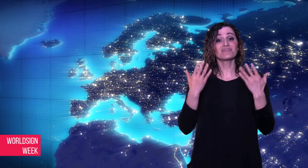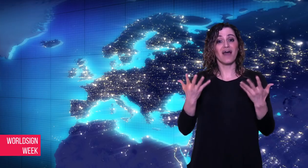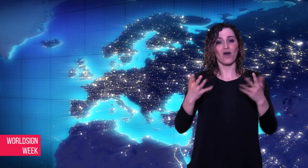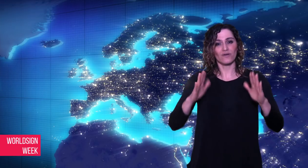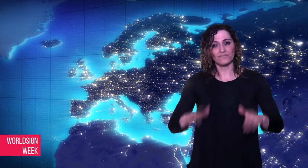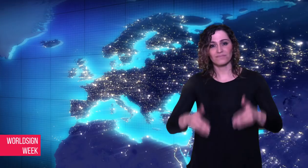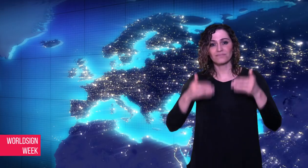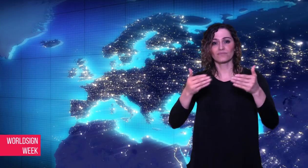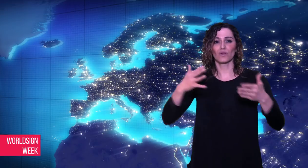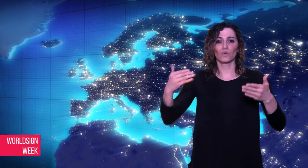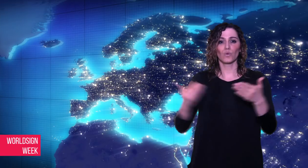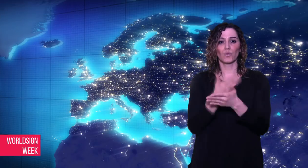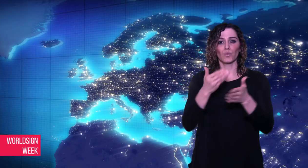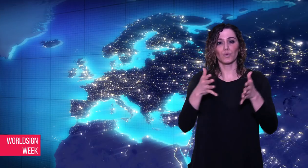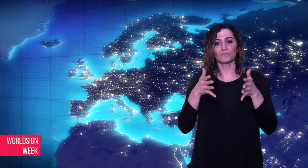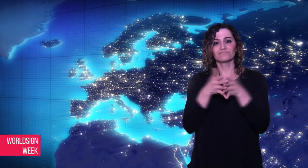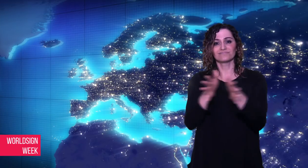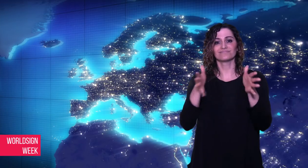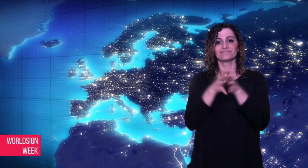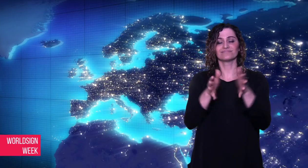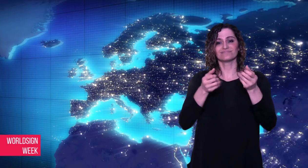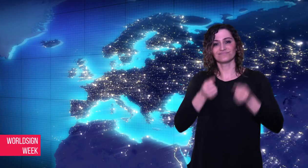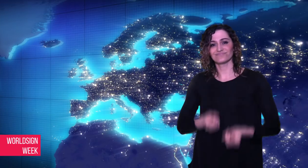Now, let’s go to next story.